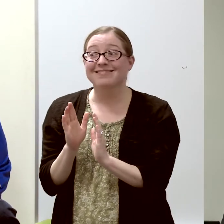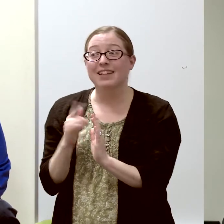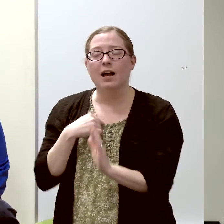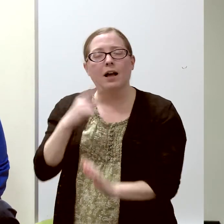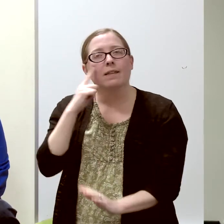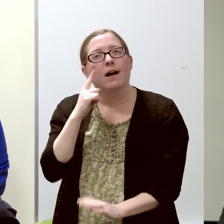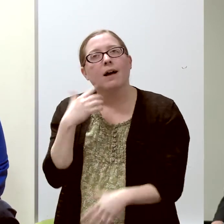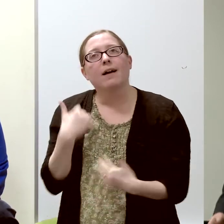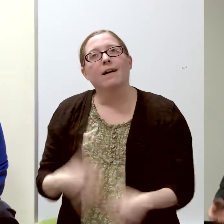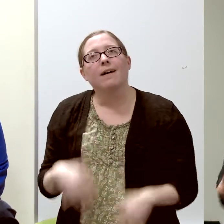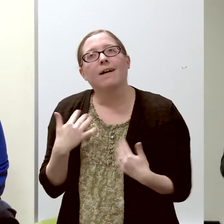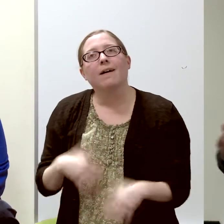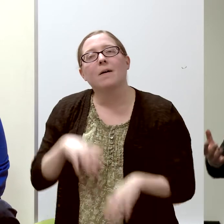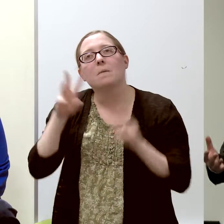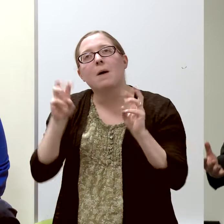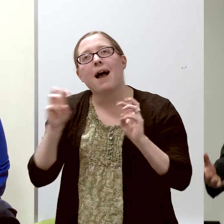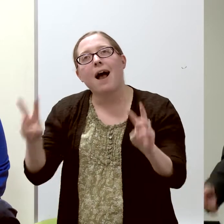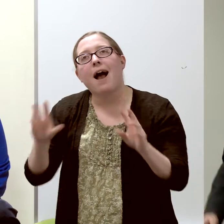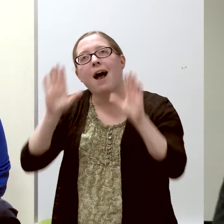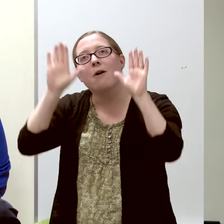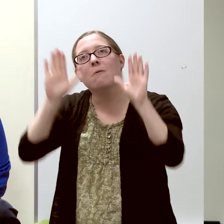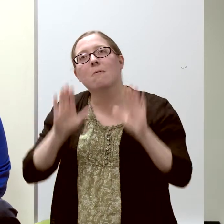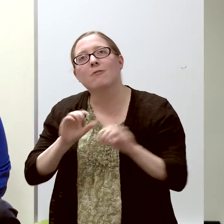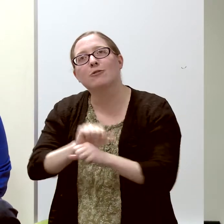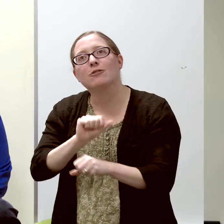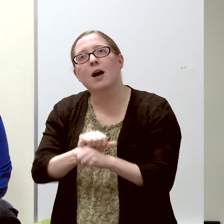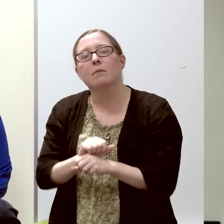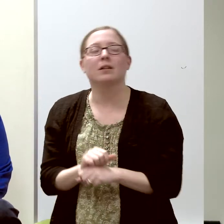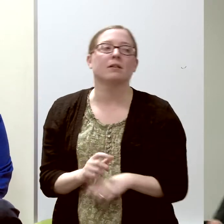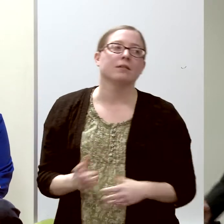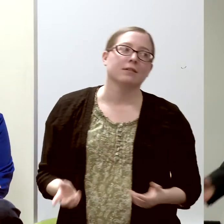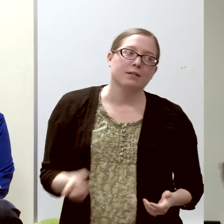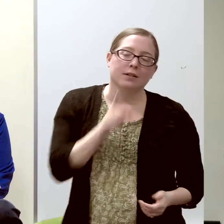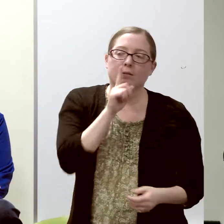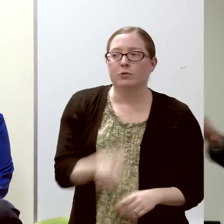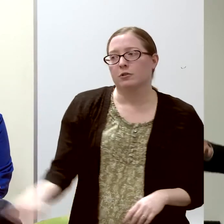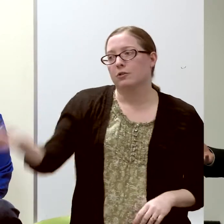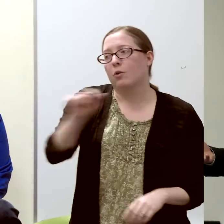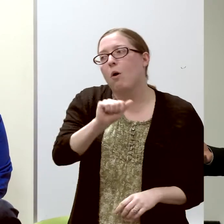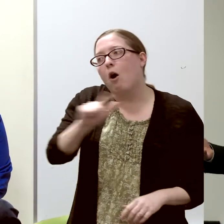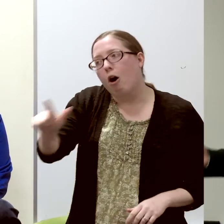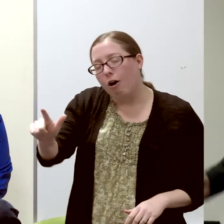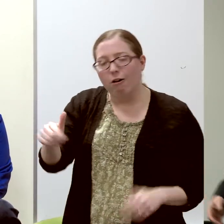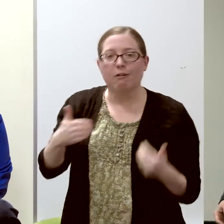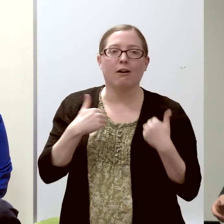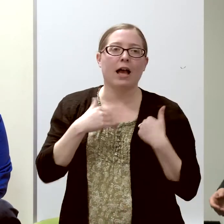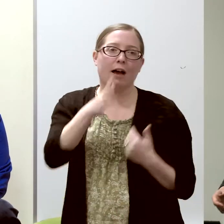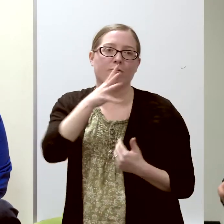I thought that would be great. Now, I'm sure you all have parents that have